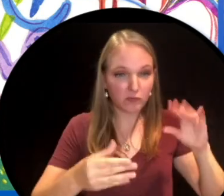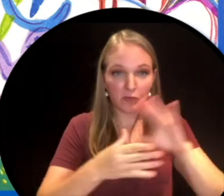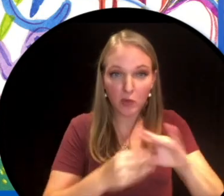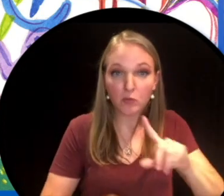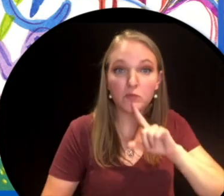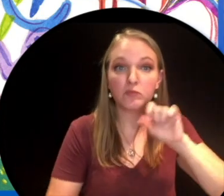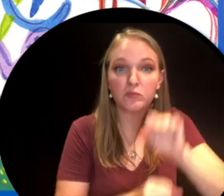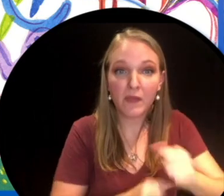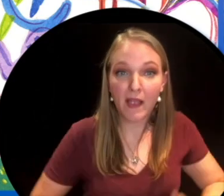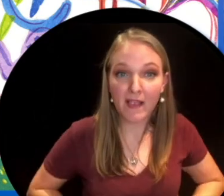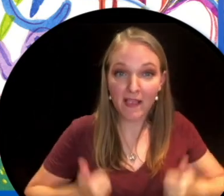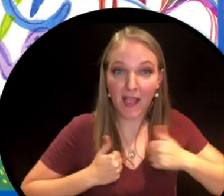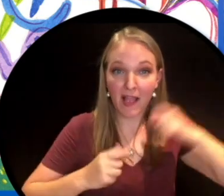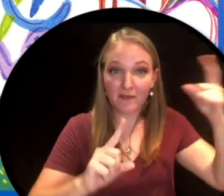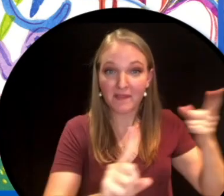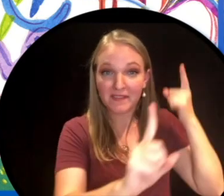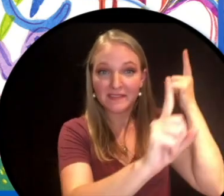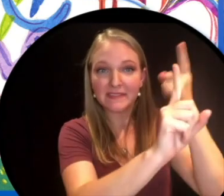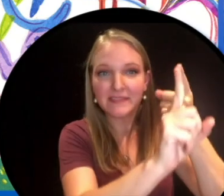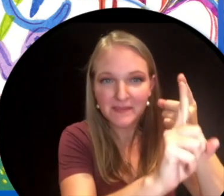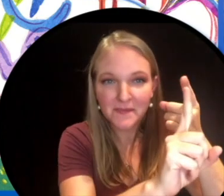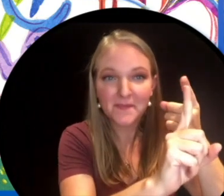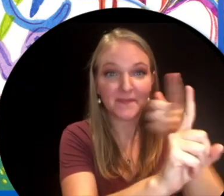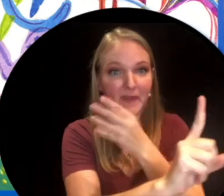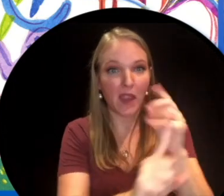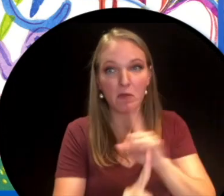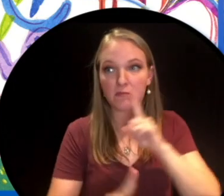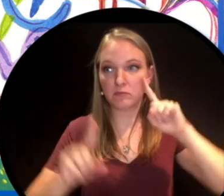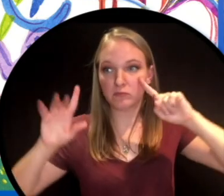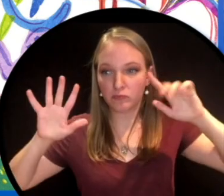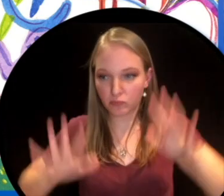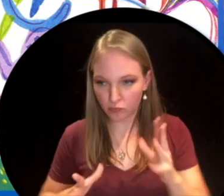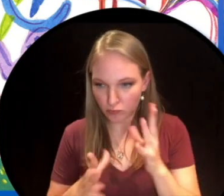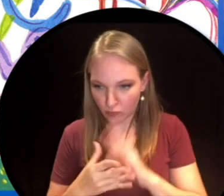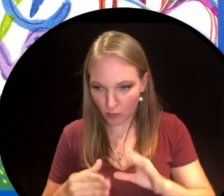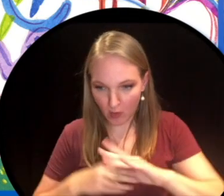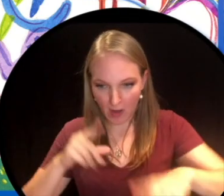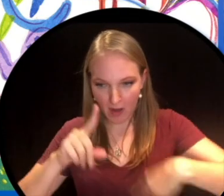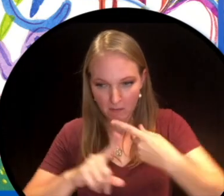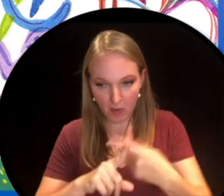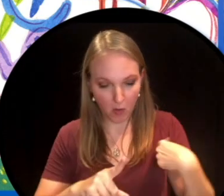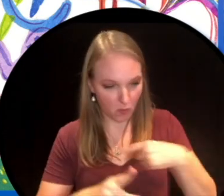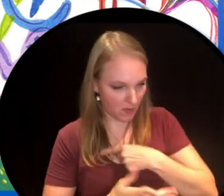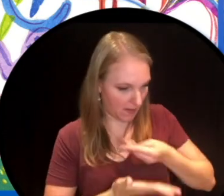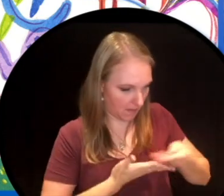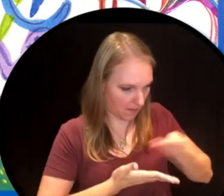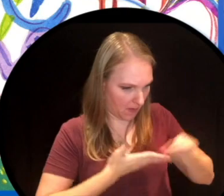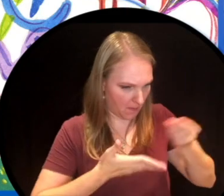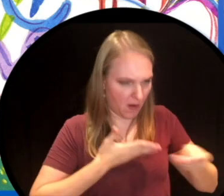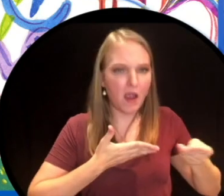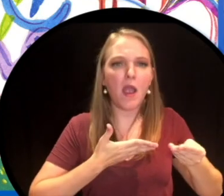true life achievements and the astonishing story of where all the stuff we buy ends up.